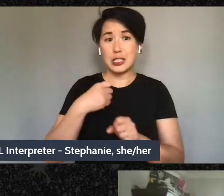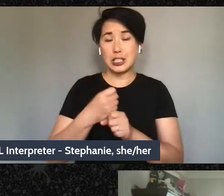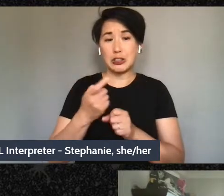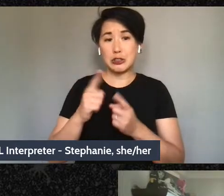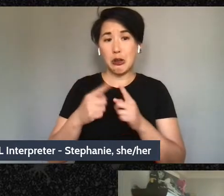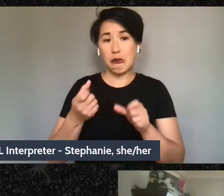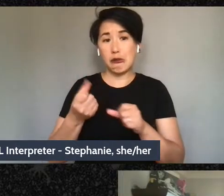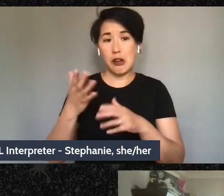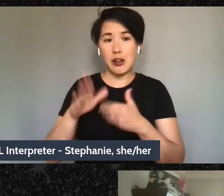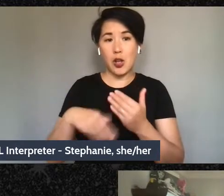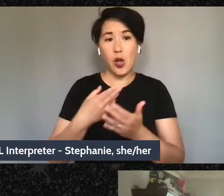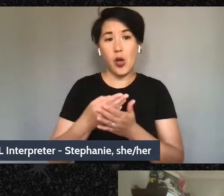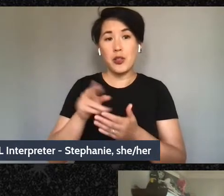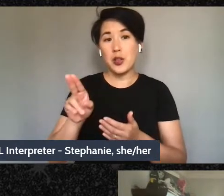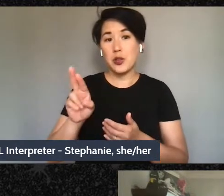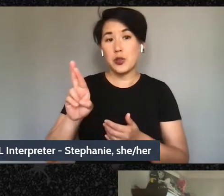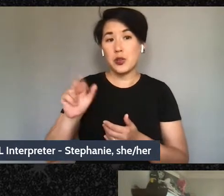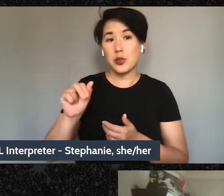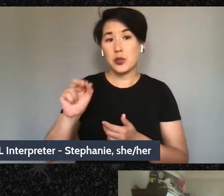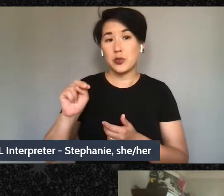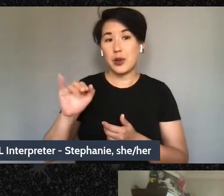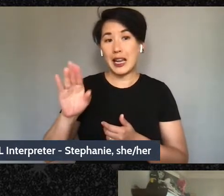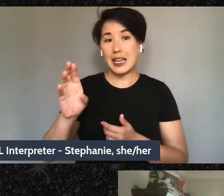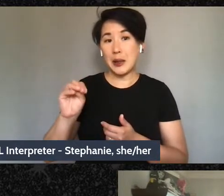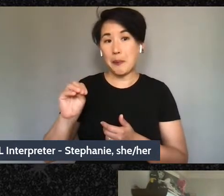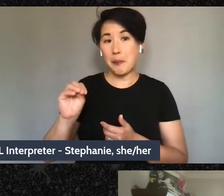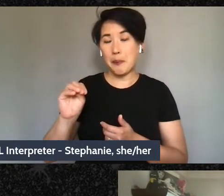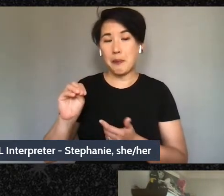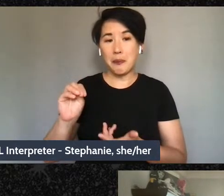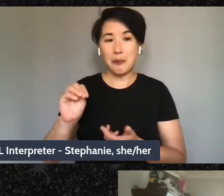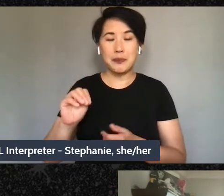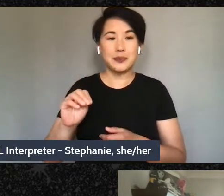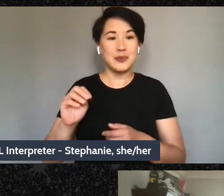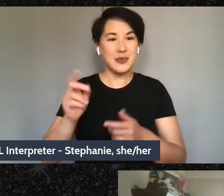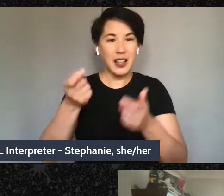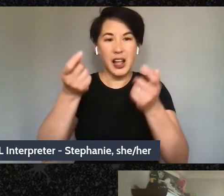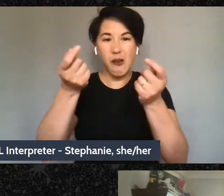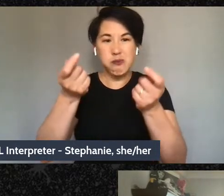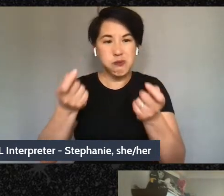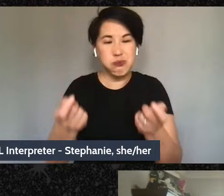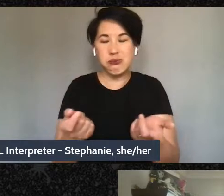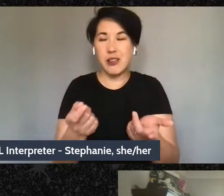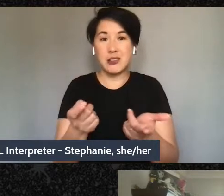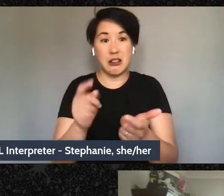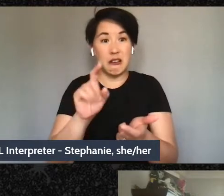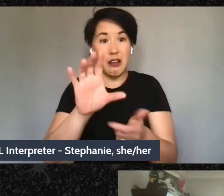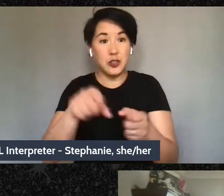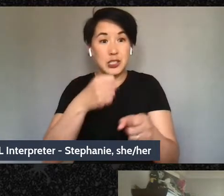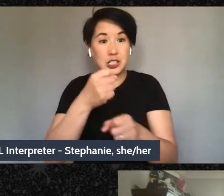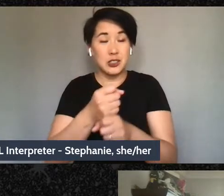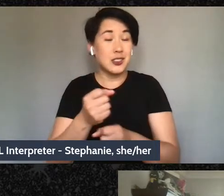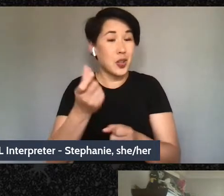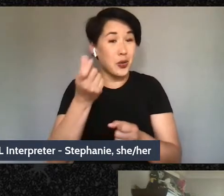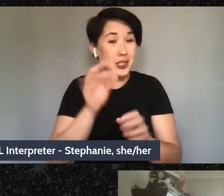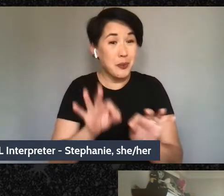And it's important to remember that sometimes these things took time to become ingrained in us,